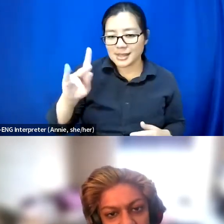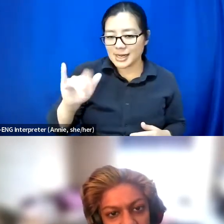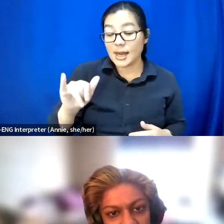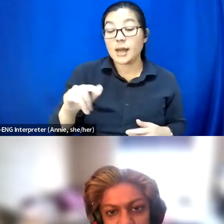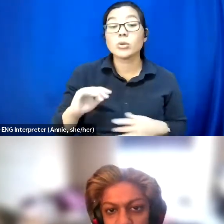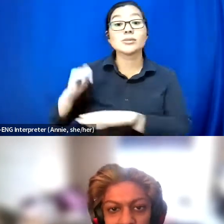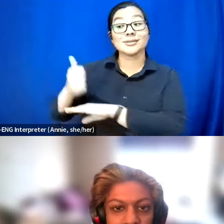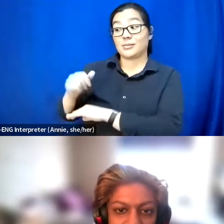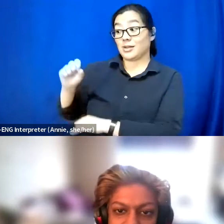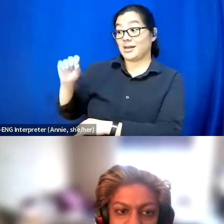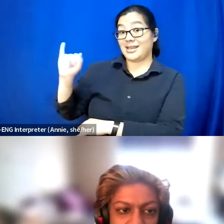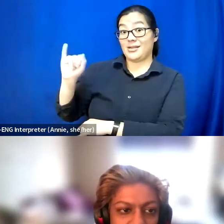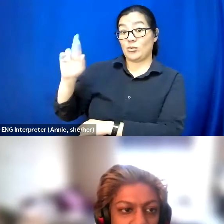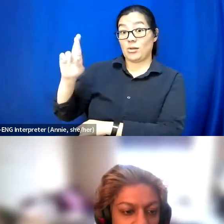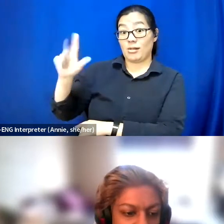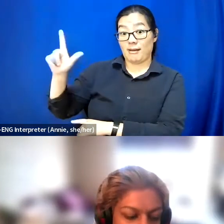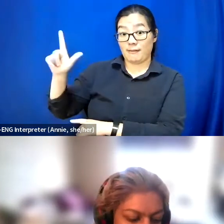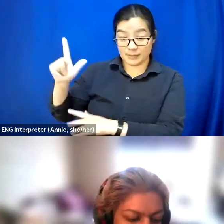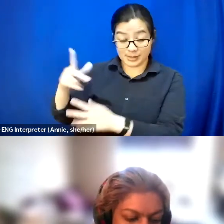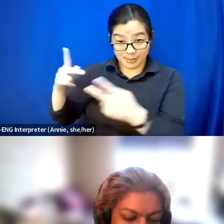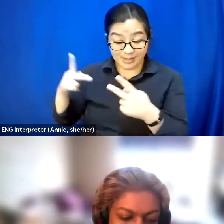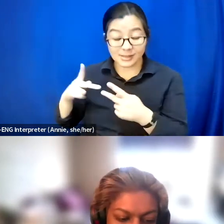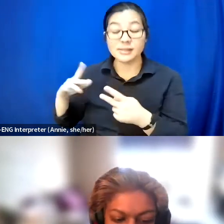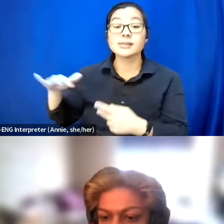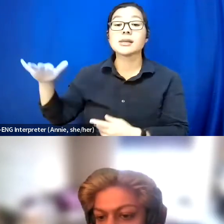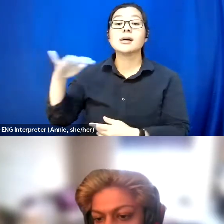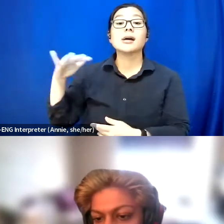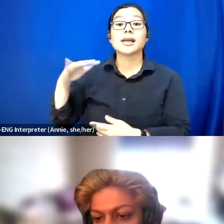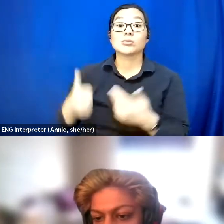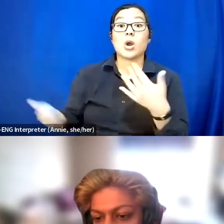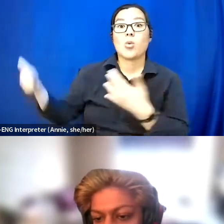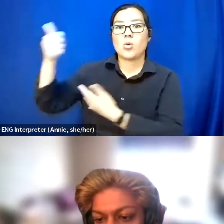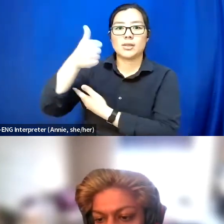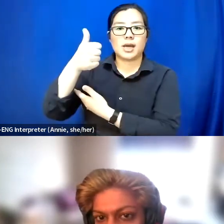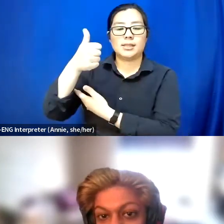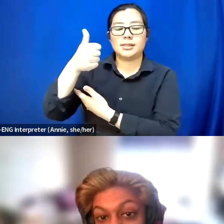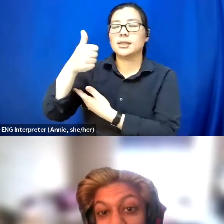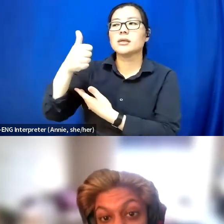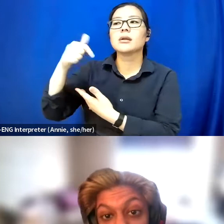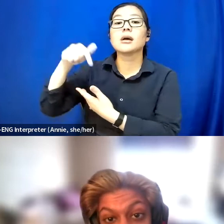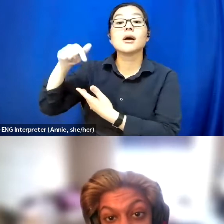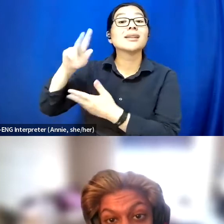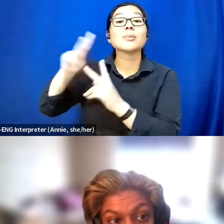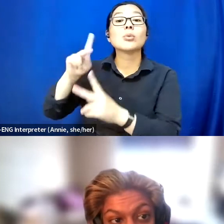it's prioritizing the most, the people who need the most accommodations,